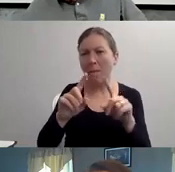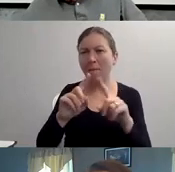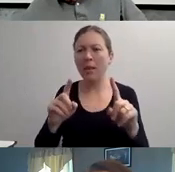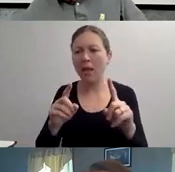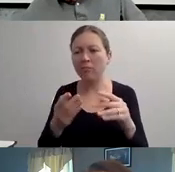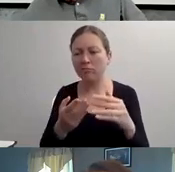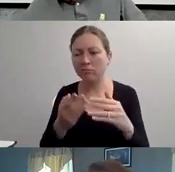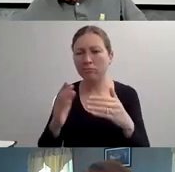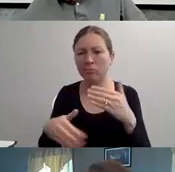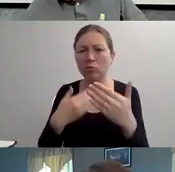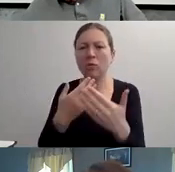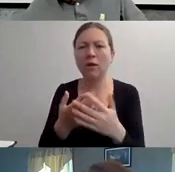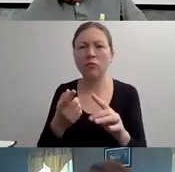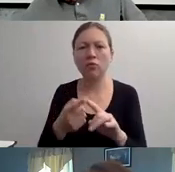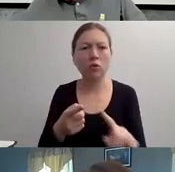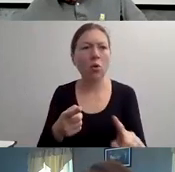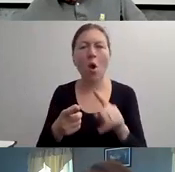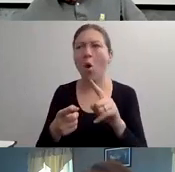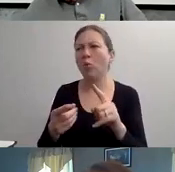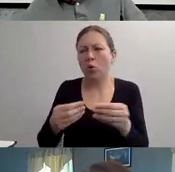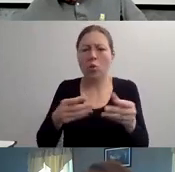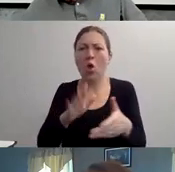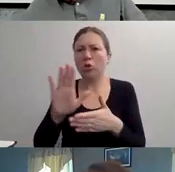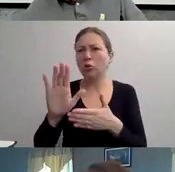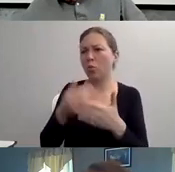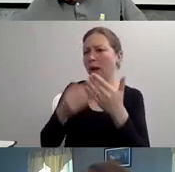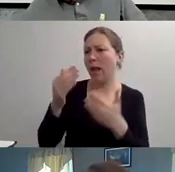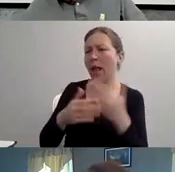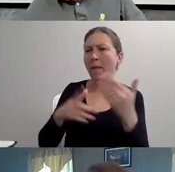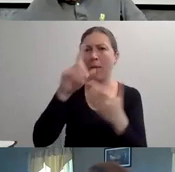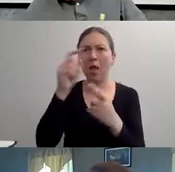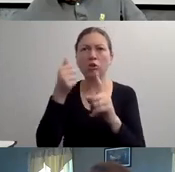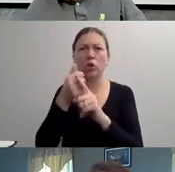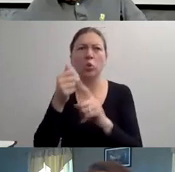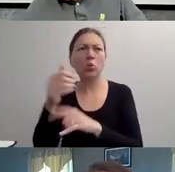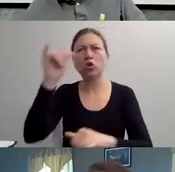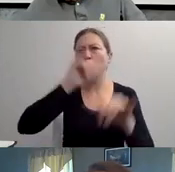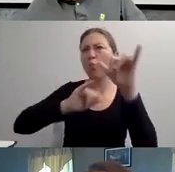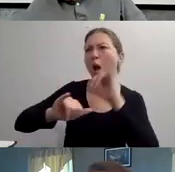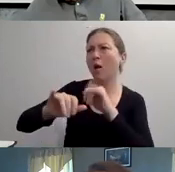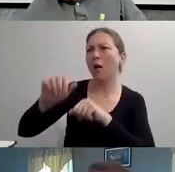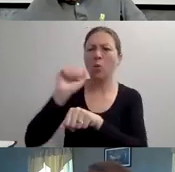WE EITHER -- WE EITHER TRY TO ELIMINATE DISABILITY THROUGH, SAY, INFANTICIDE.